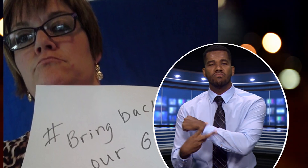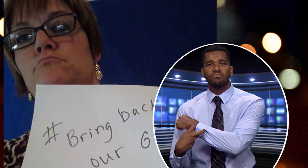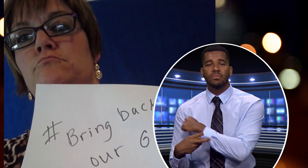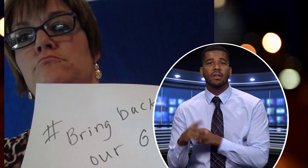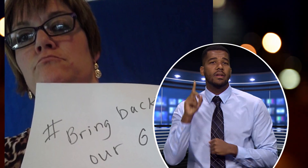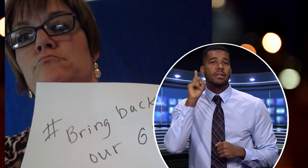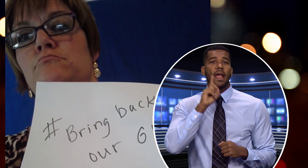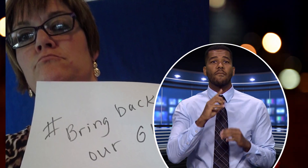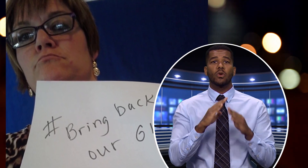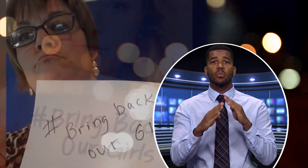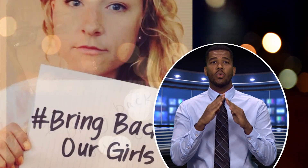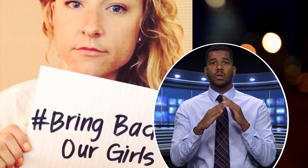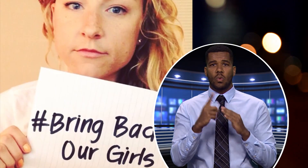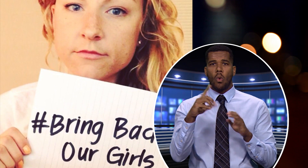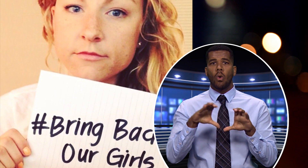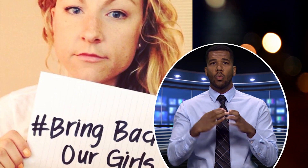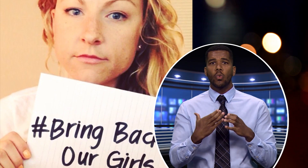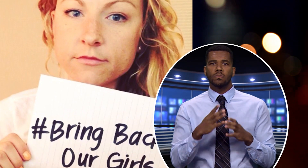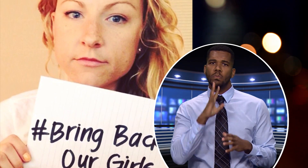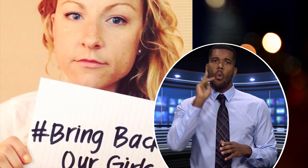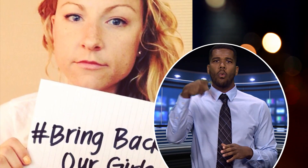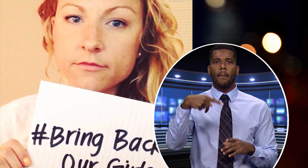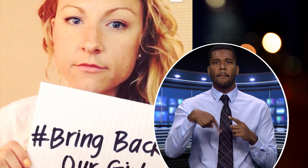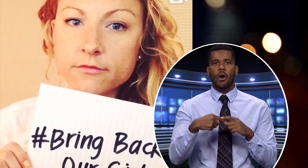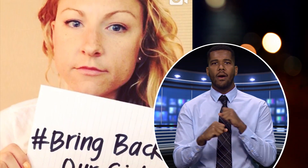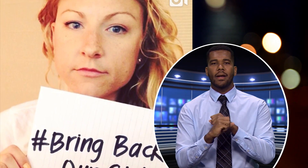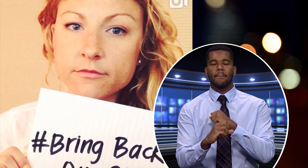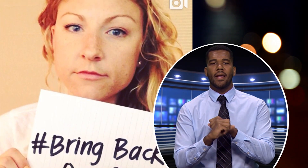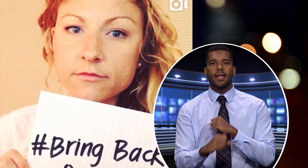One group in the Deaf community was outspoken about the campaign.